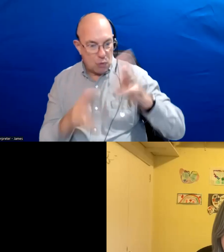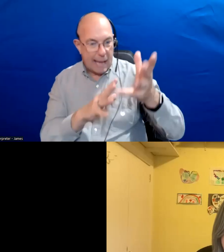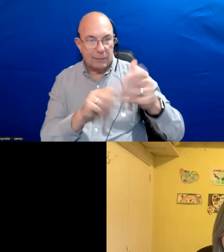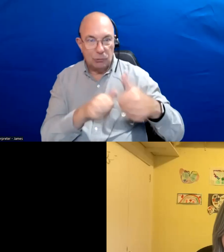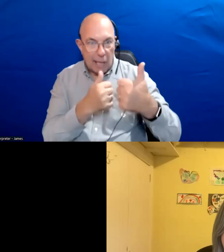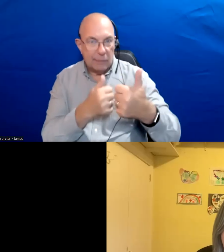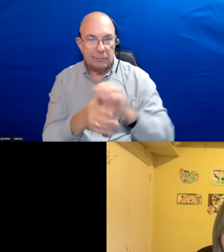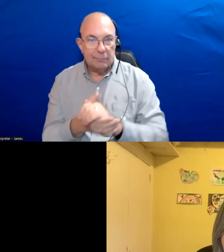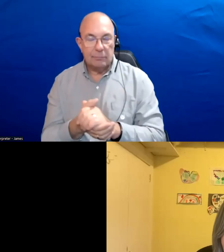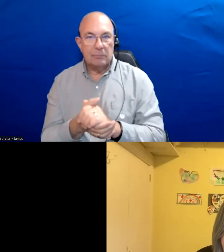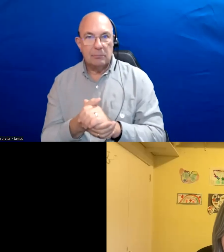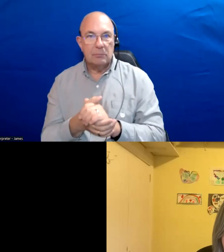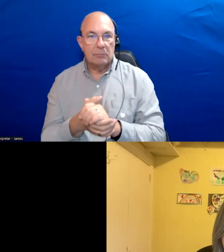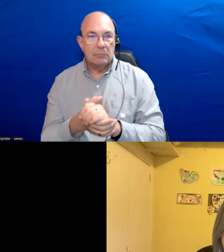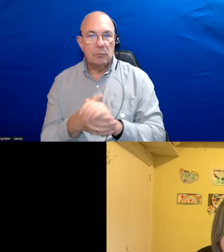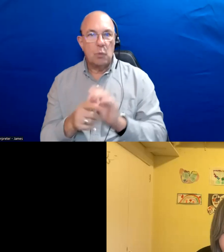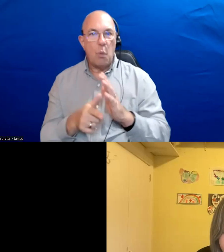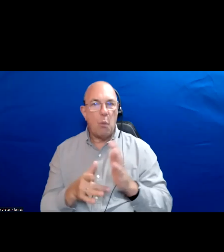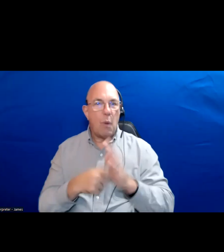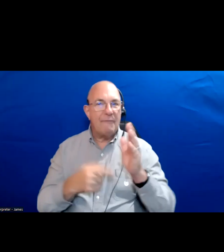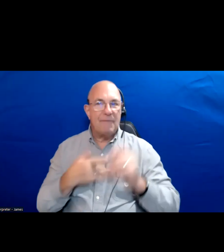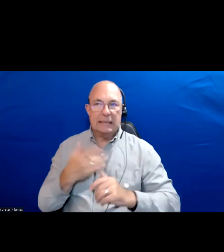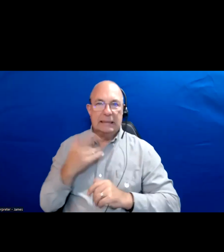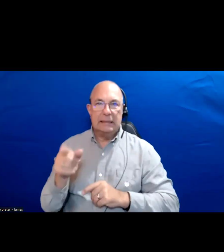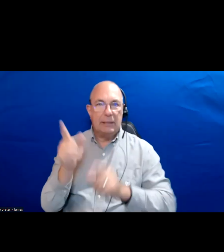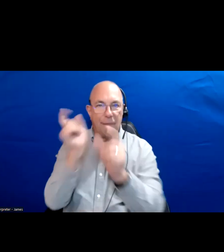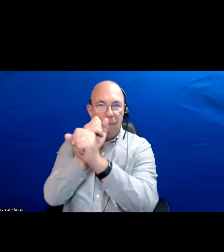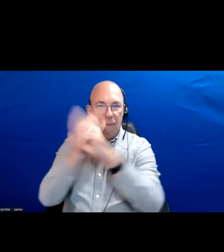But what do they think the city could be? What is the vision?